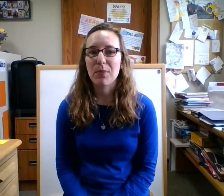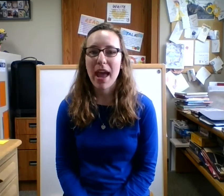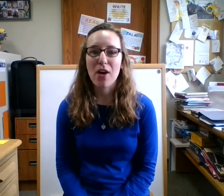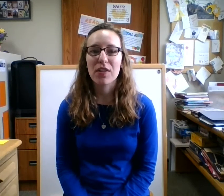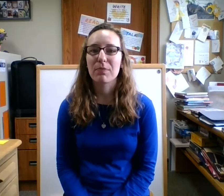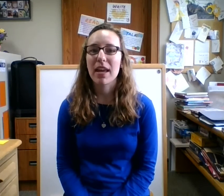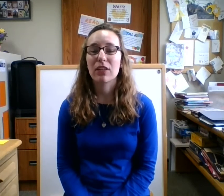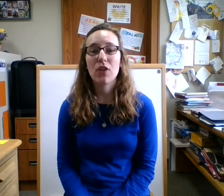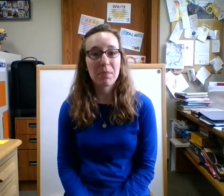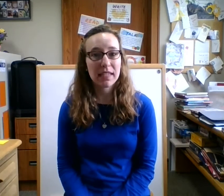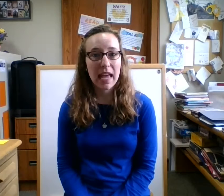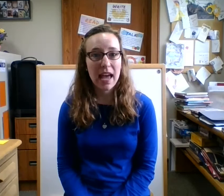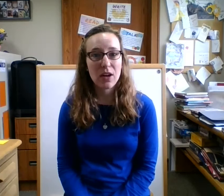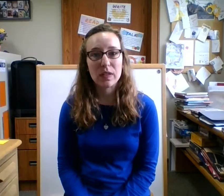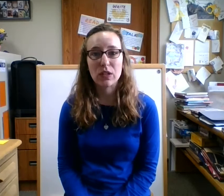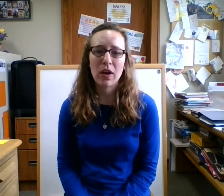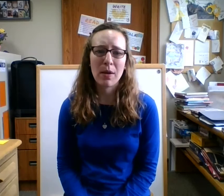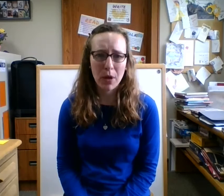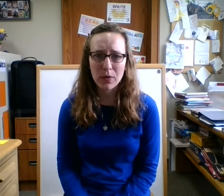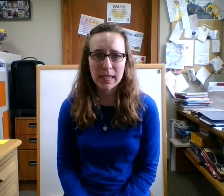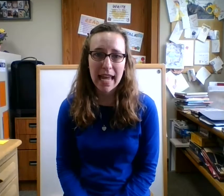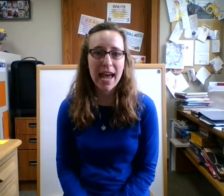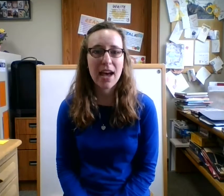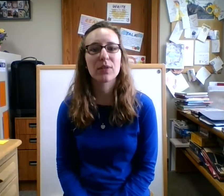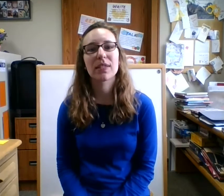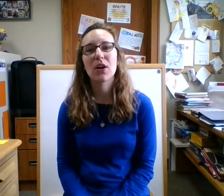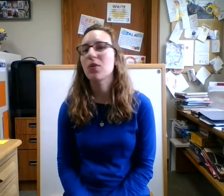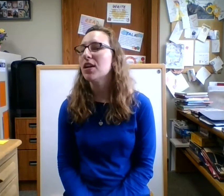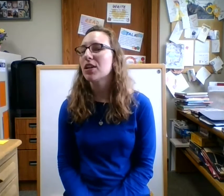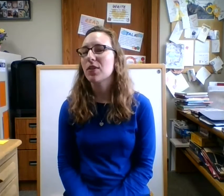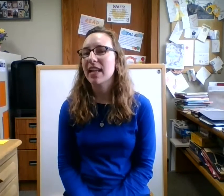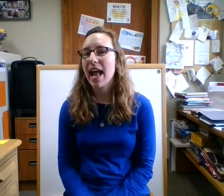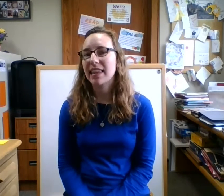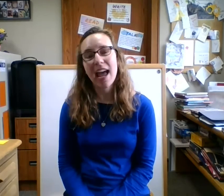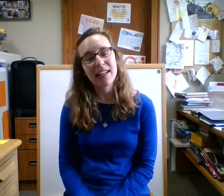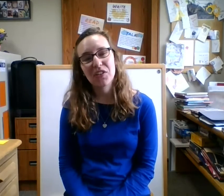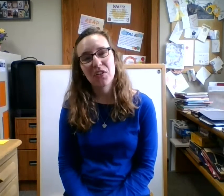your mouth and make trumpet sounds and trombone sound so you can have that to